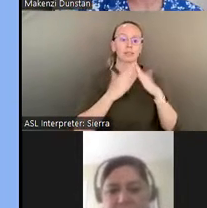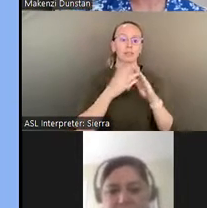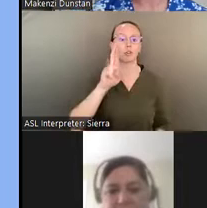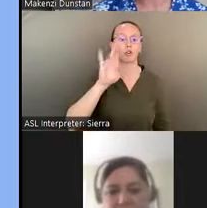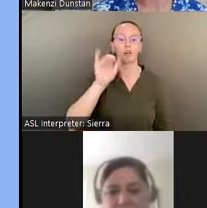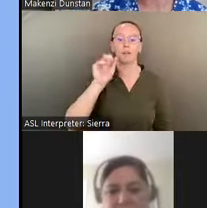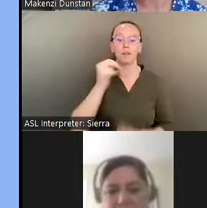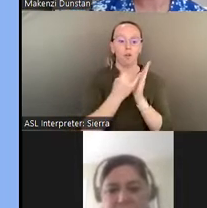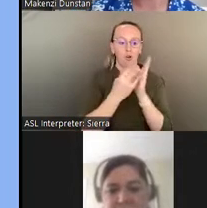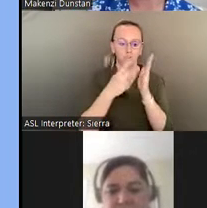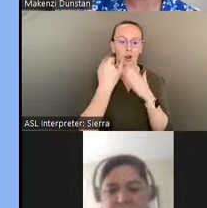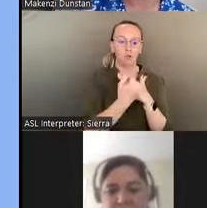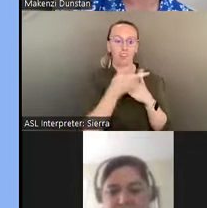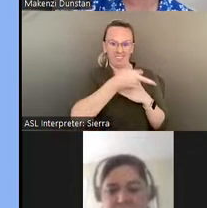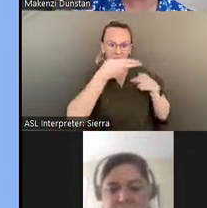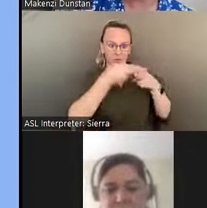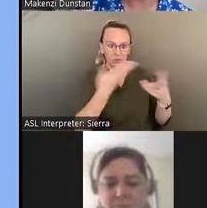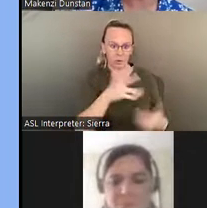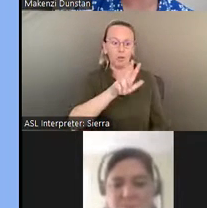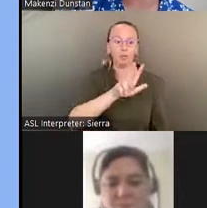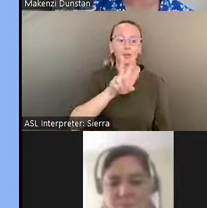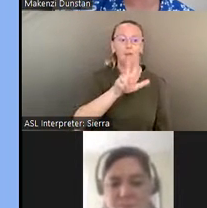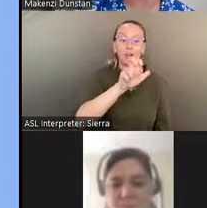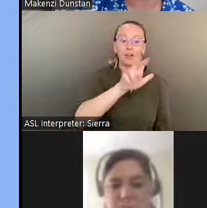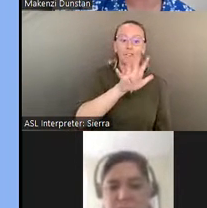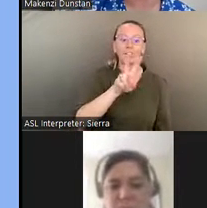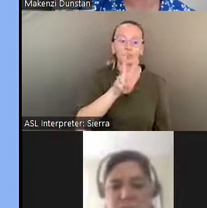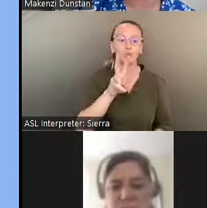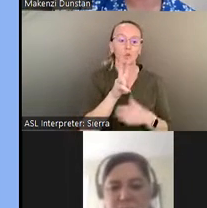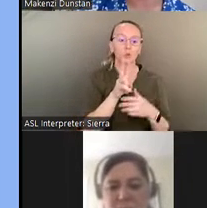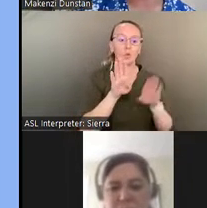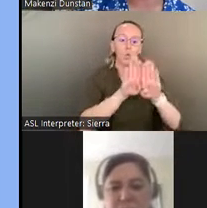You can enjoy a guided tour of this expansive collection of public art and murals, fittingly